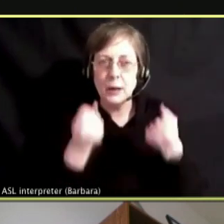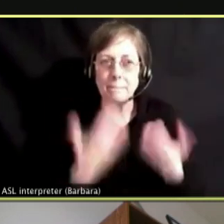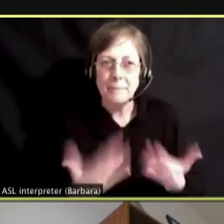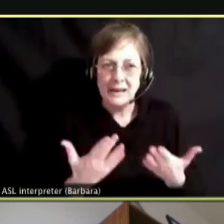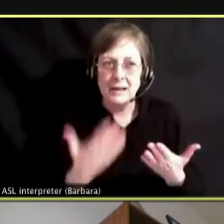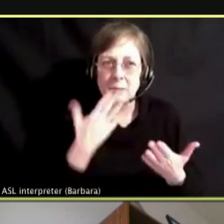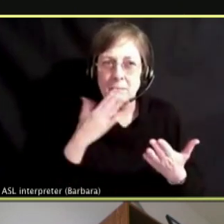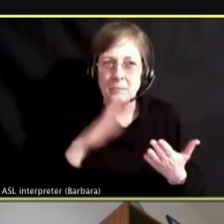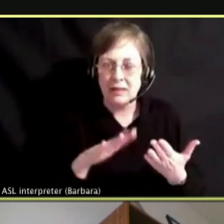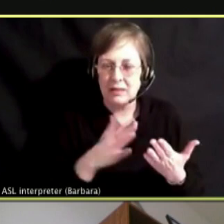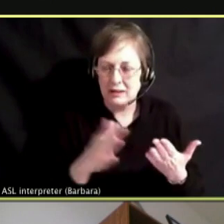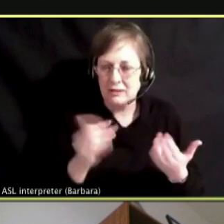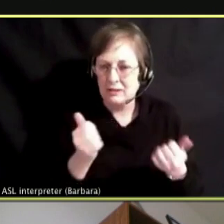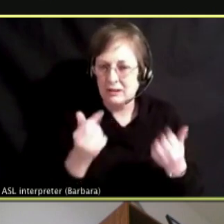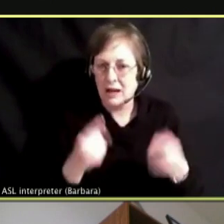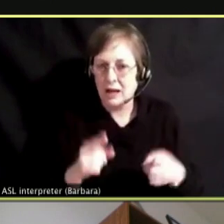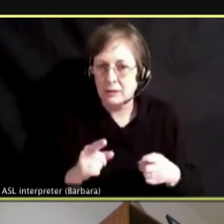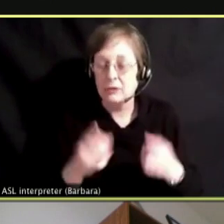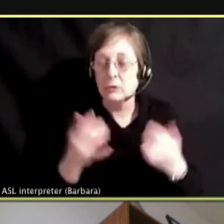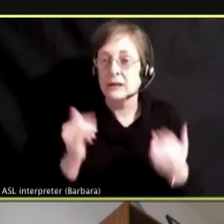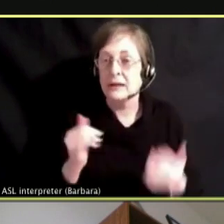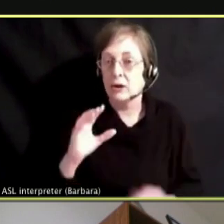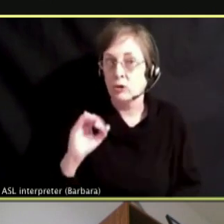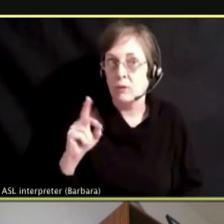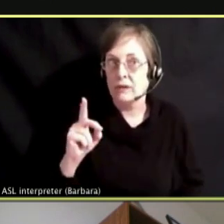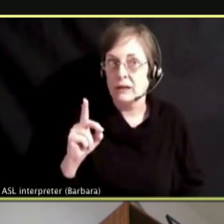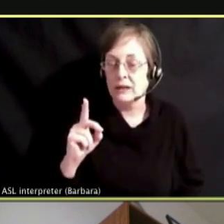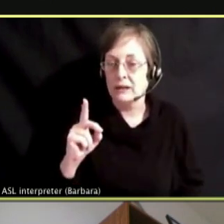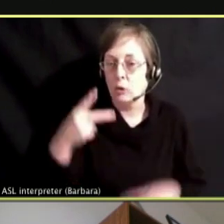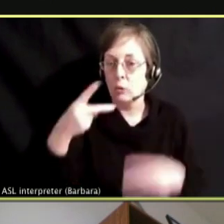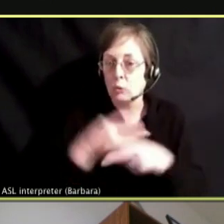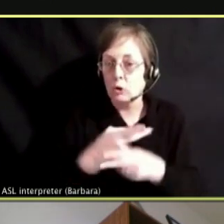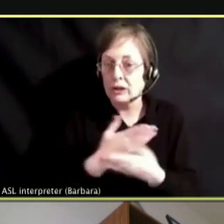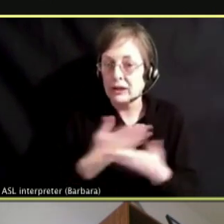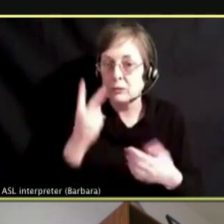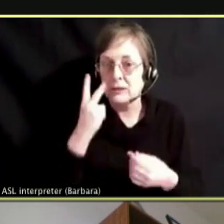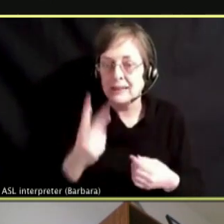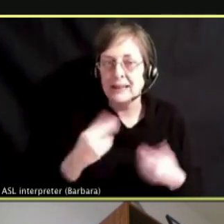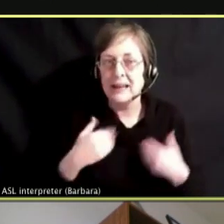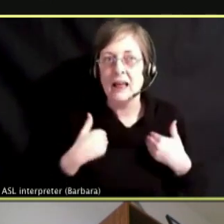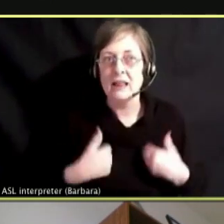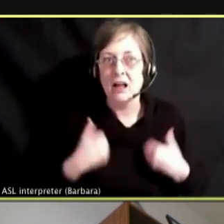WITH COVID RIGHT NOW, THE BIGGEST THING WE ARE SEEING IS A LUNG DAMAGE TO THEM SOMETHING